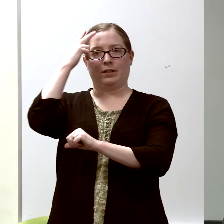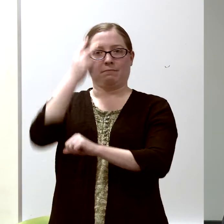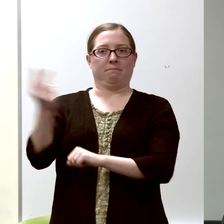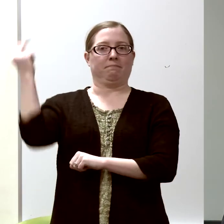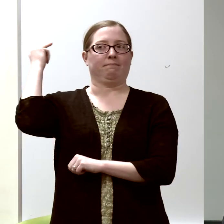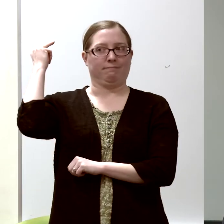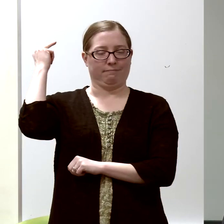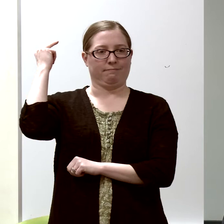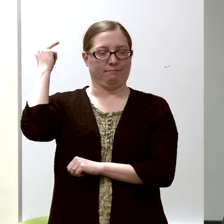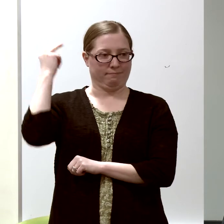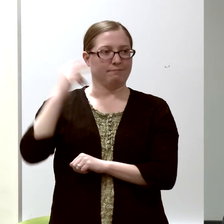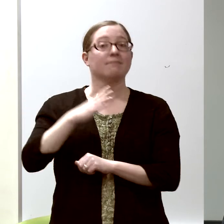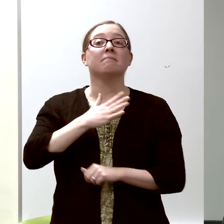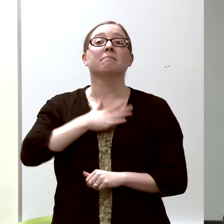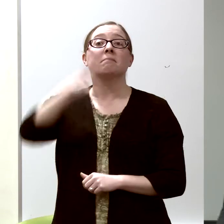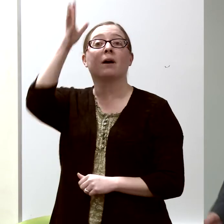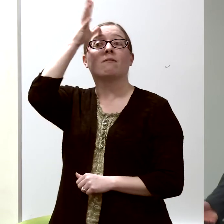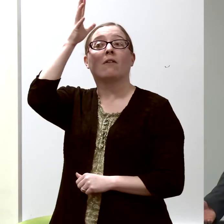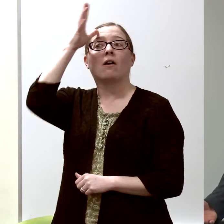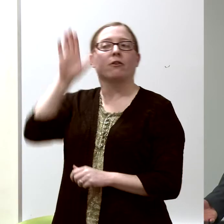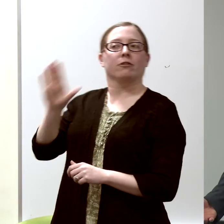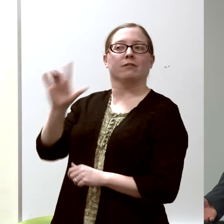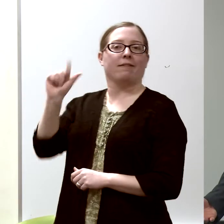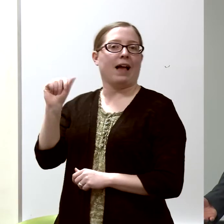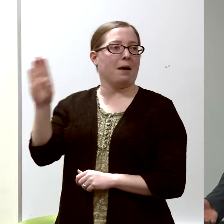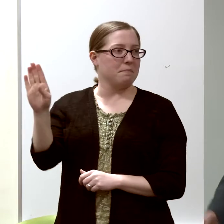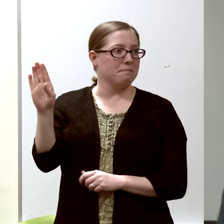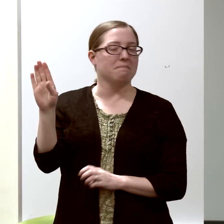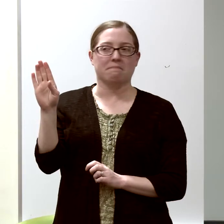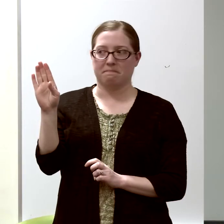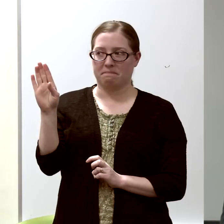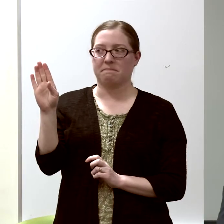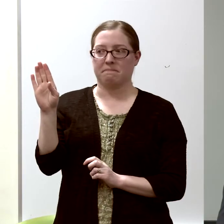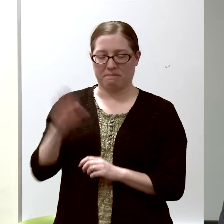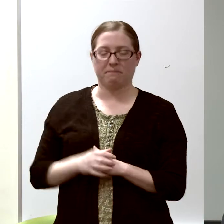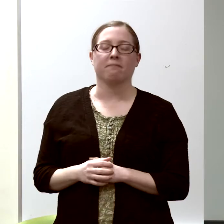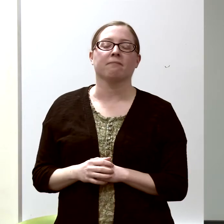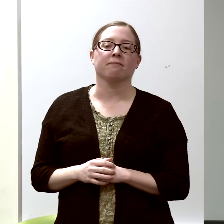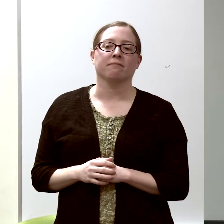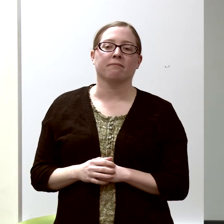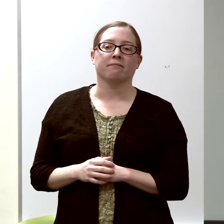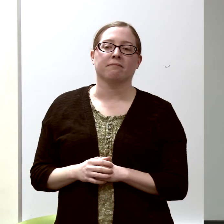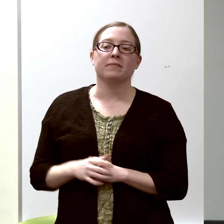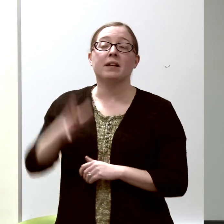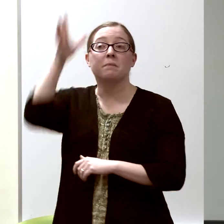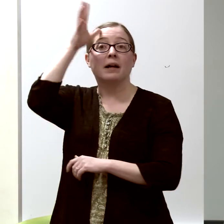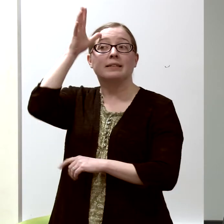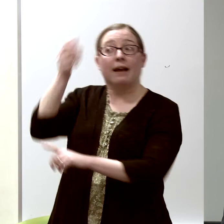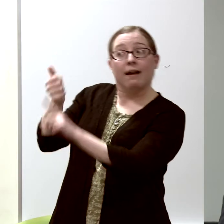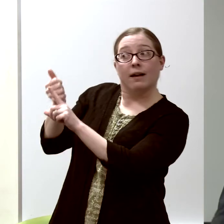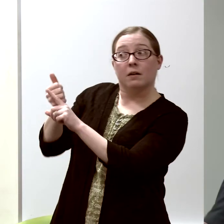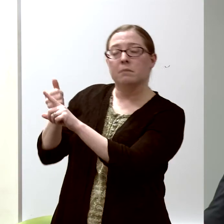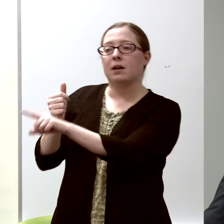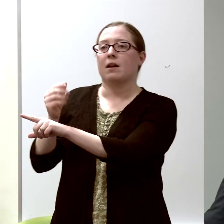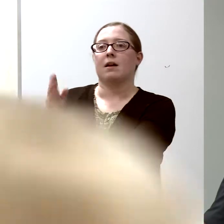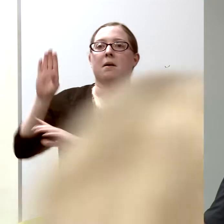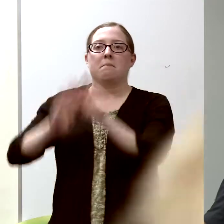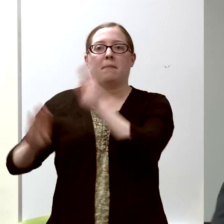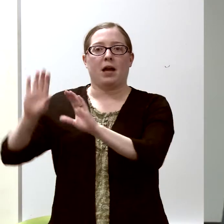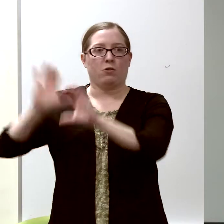and that is my father's laboratory. My father was a biochemistry professor